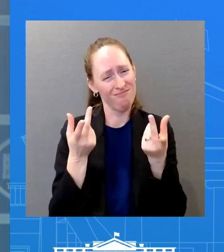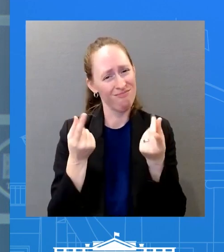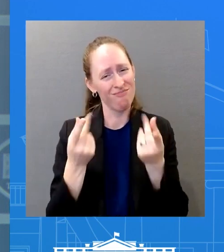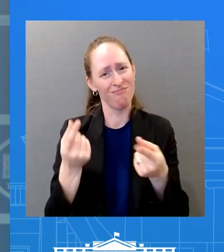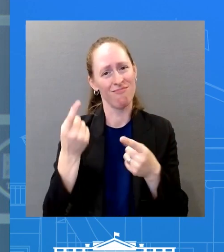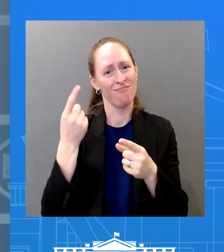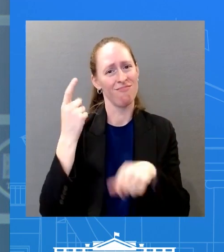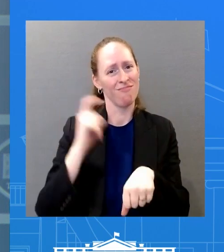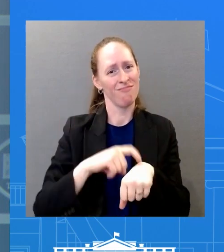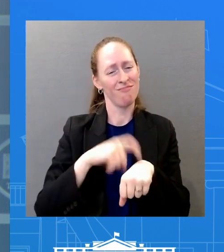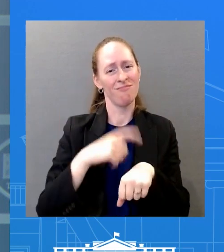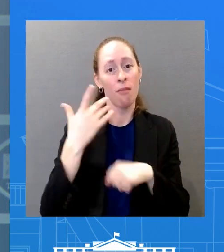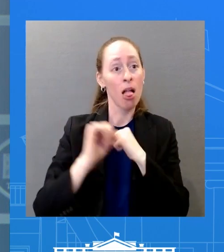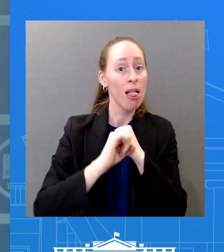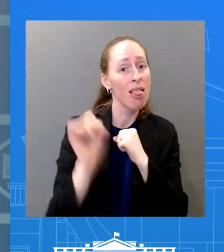going to negotiate in public.